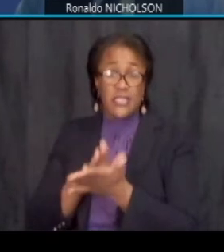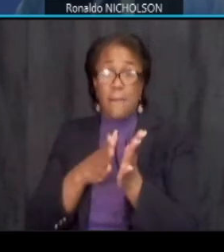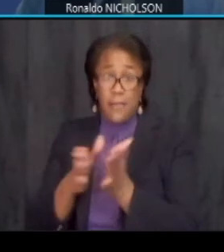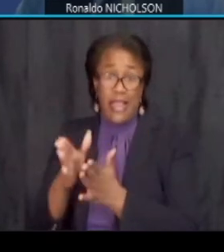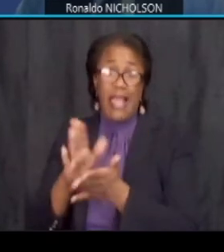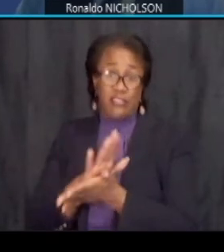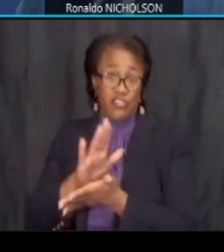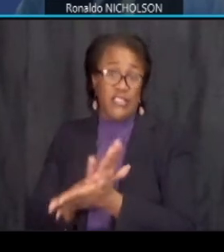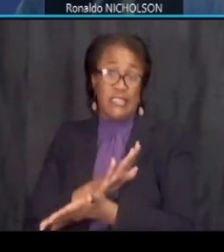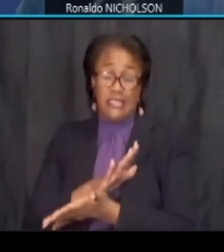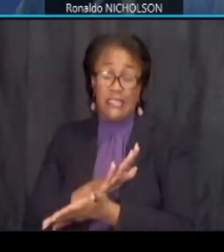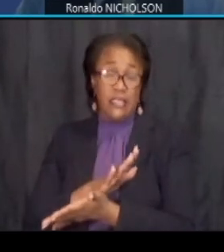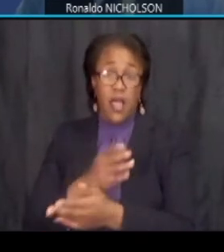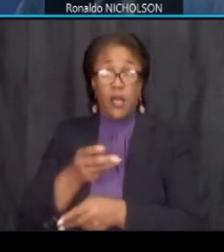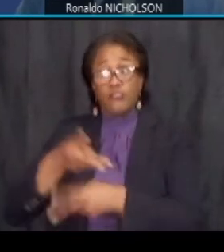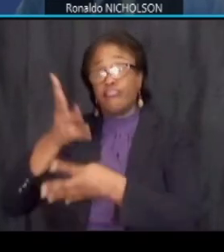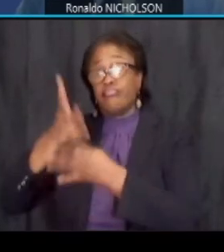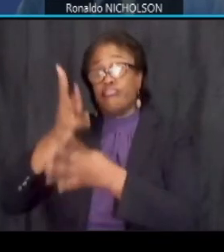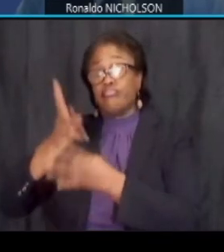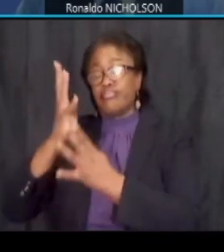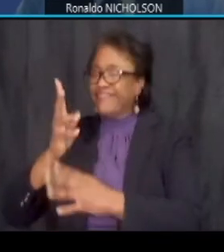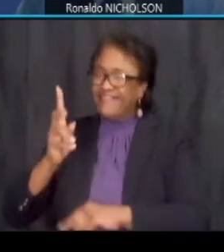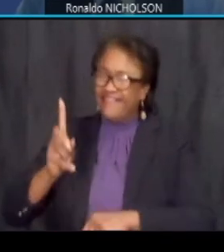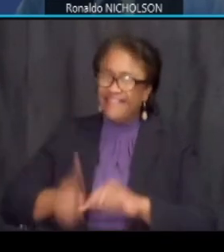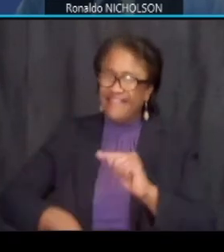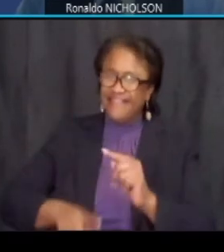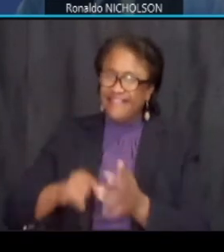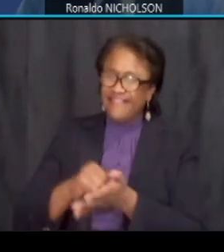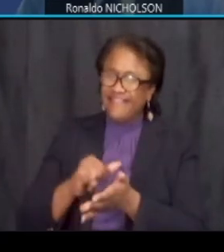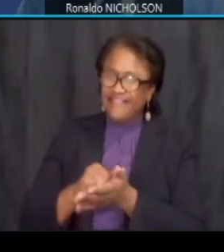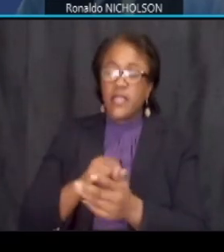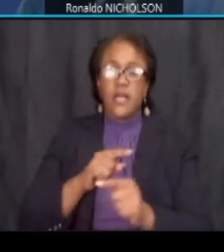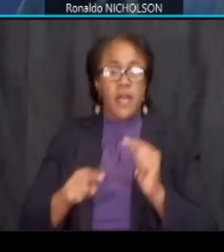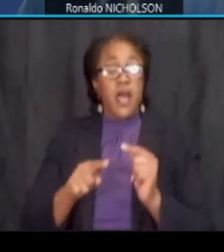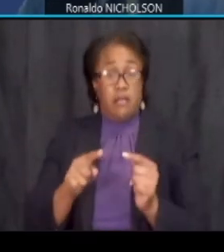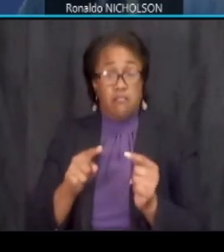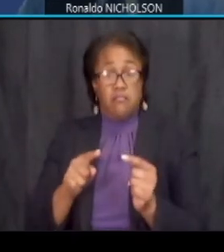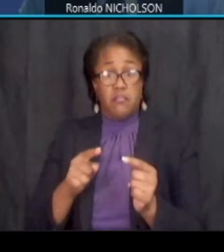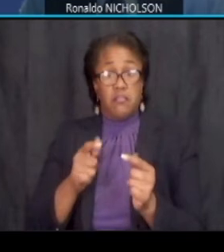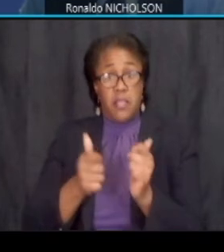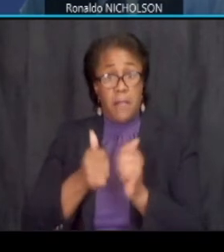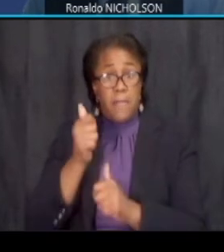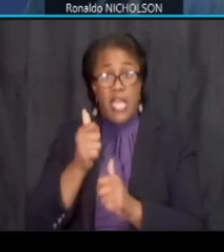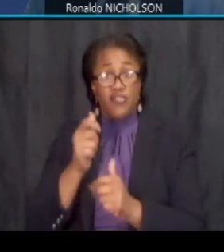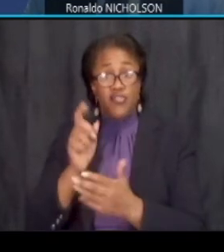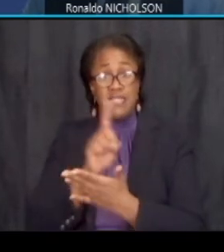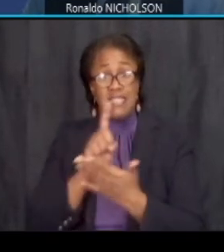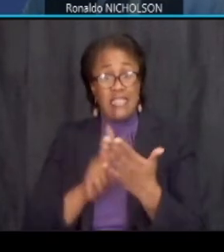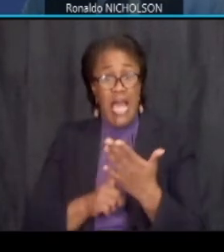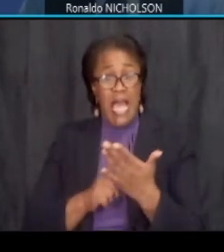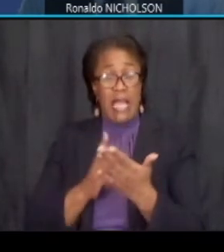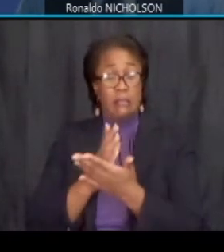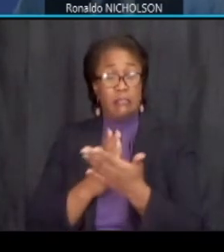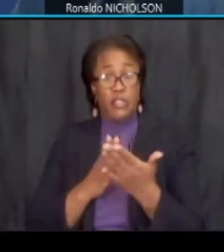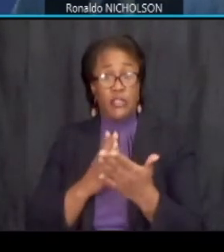um but as far as the major design elements that we talked today about today